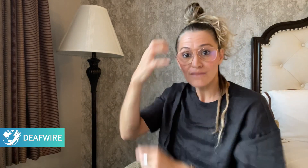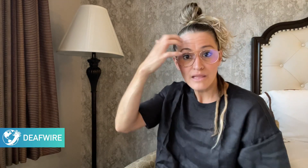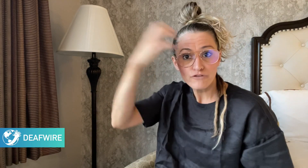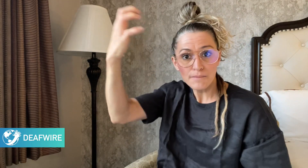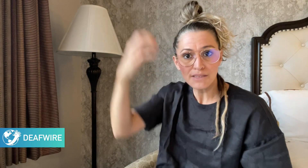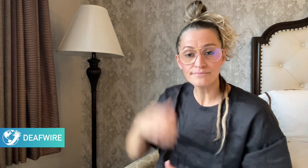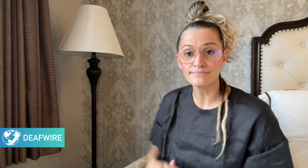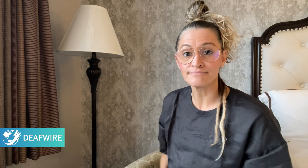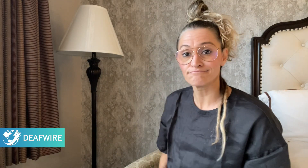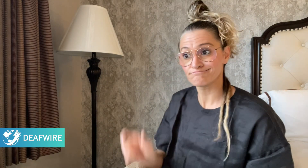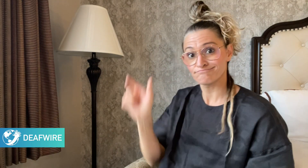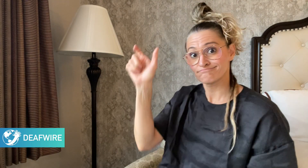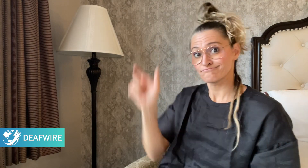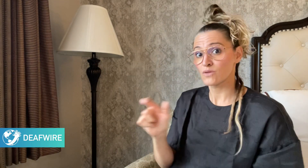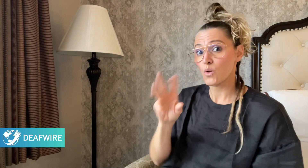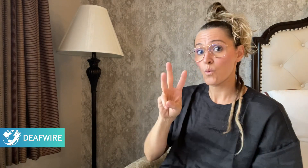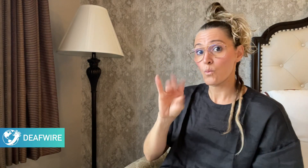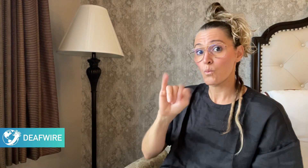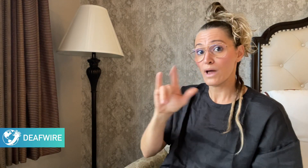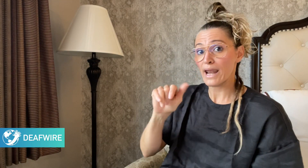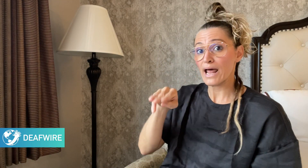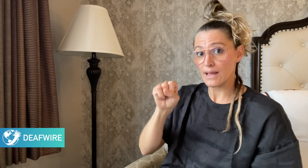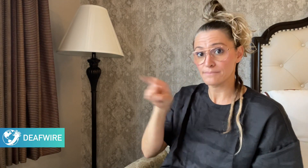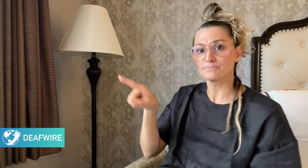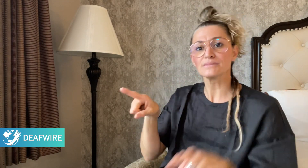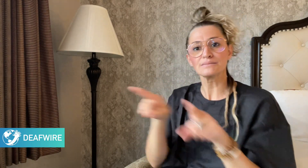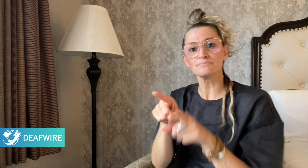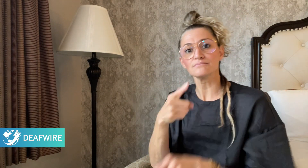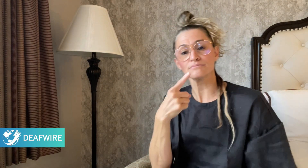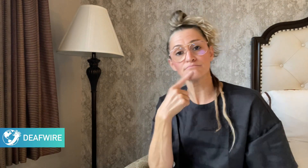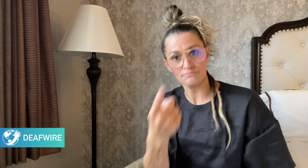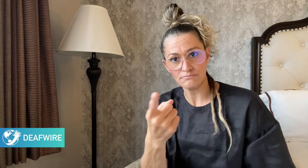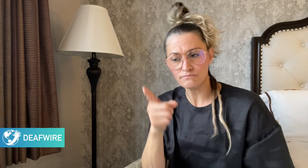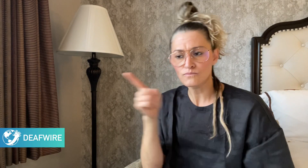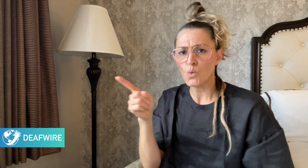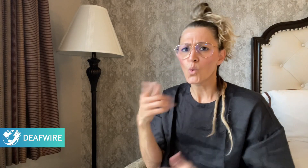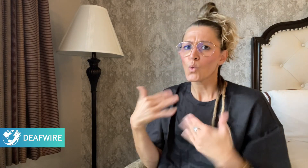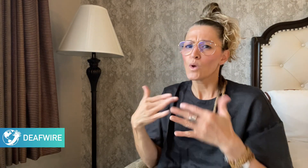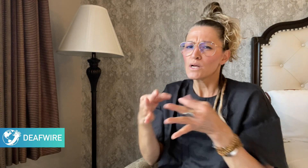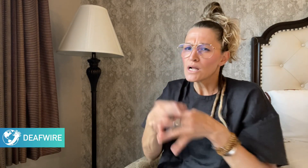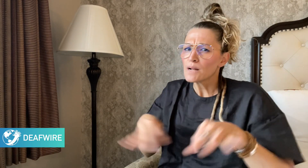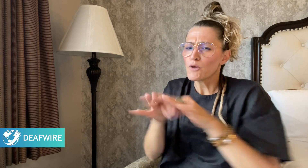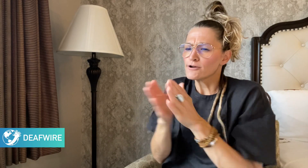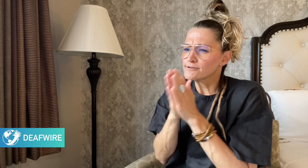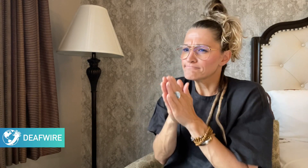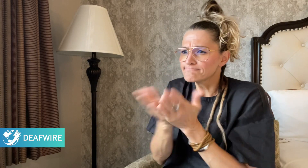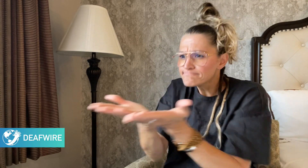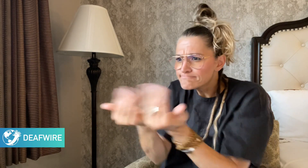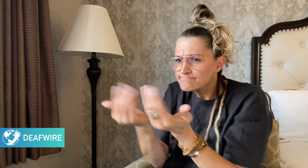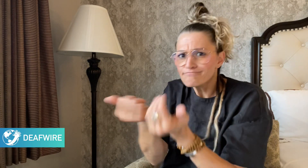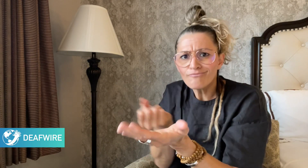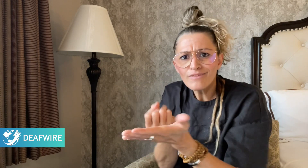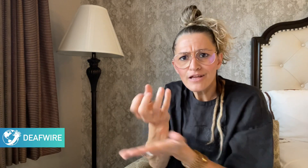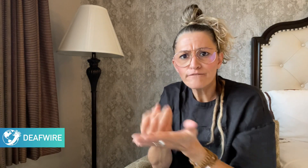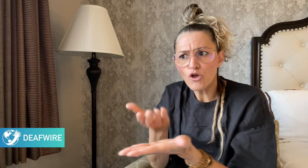in government. Williams added she also values